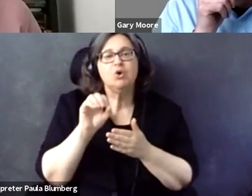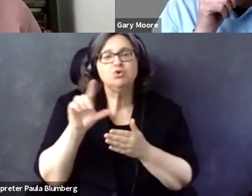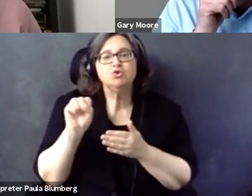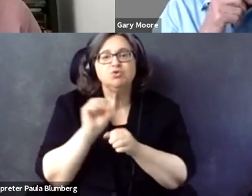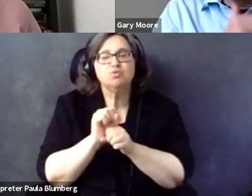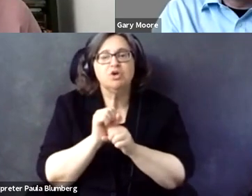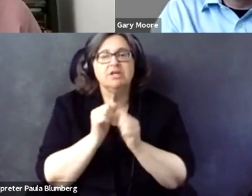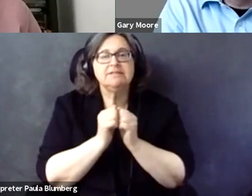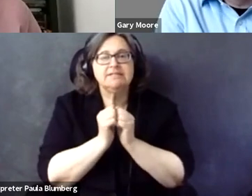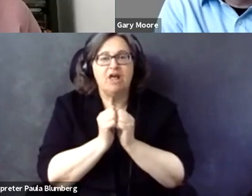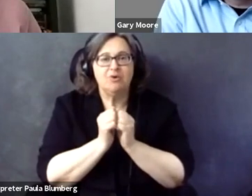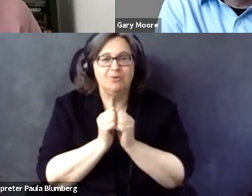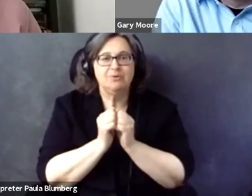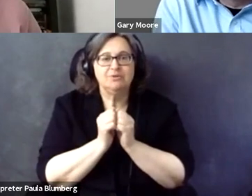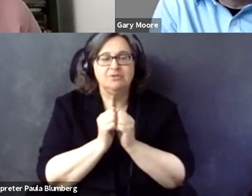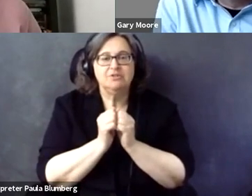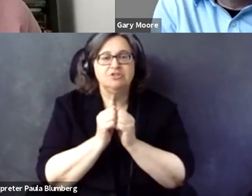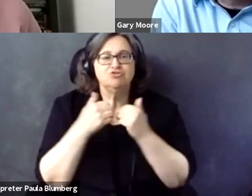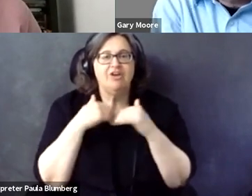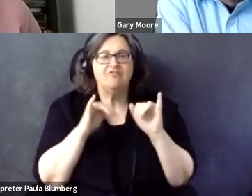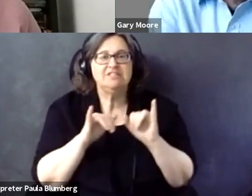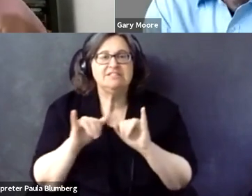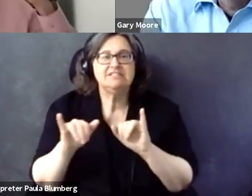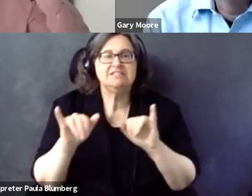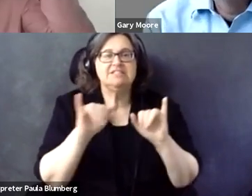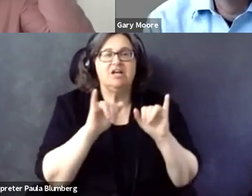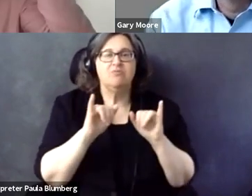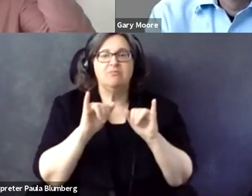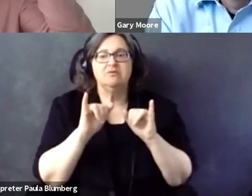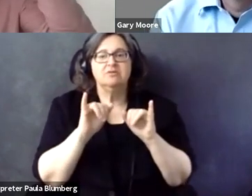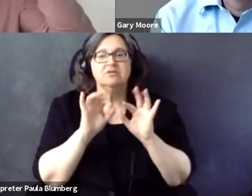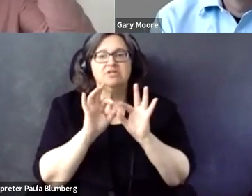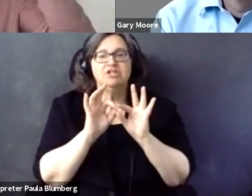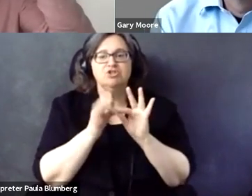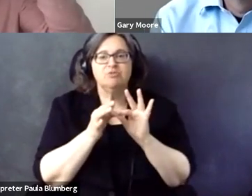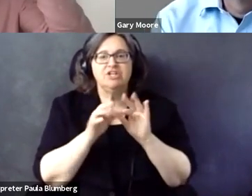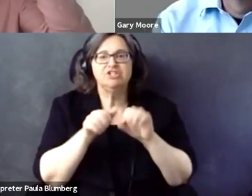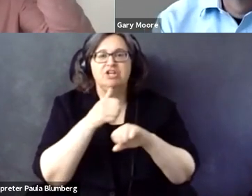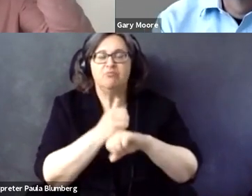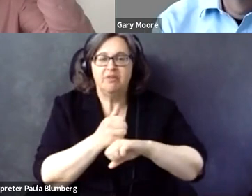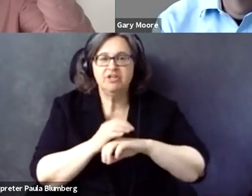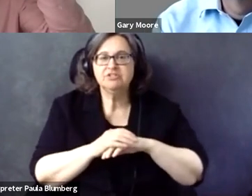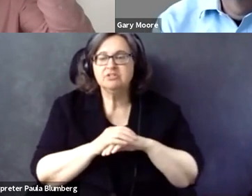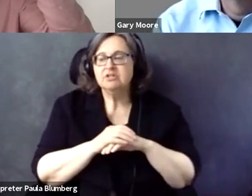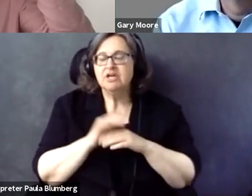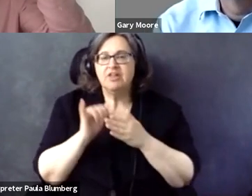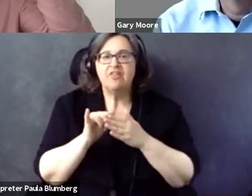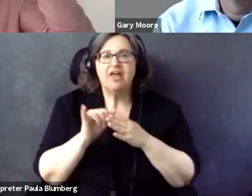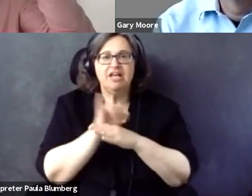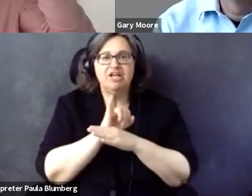And the work done by W3C is really trying to make sure that the tools are working together towards